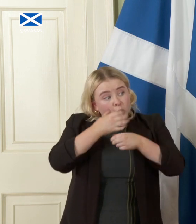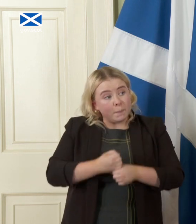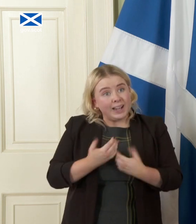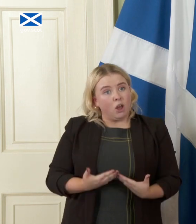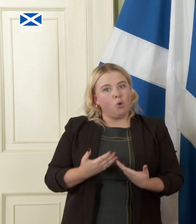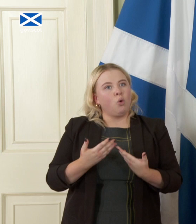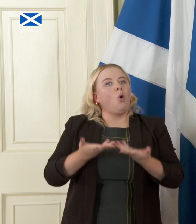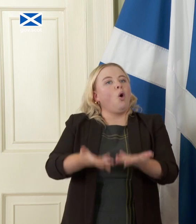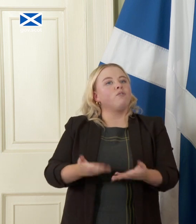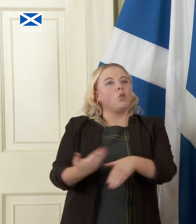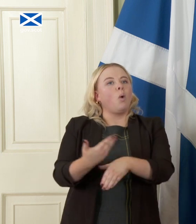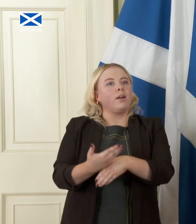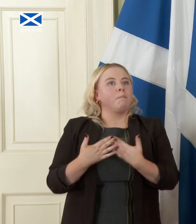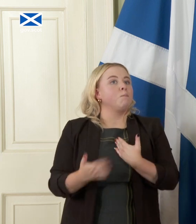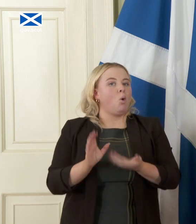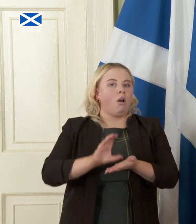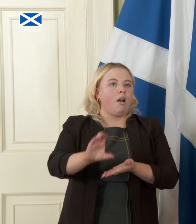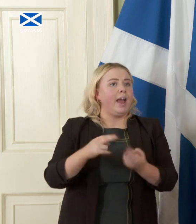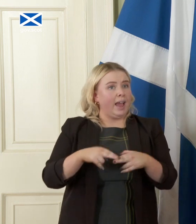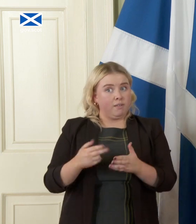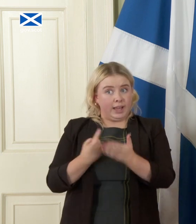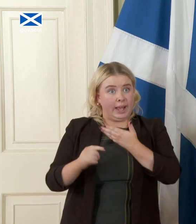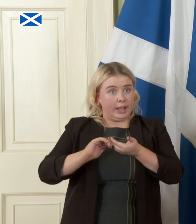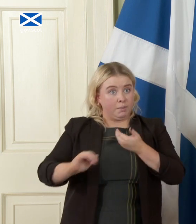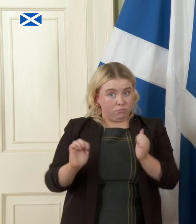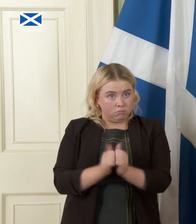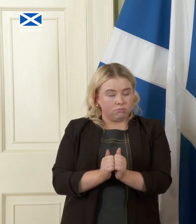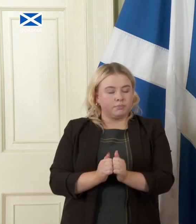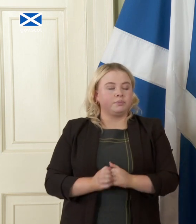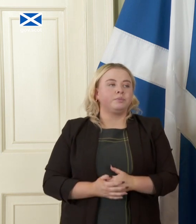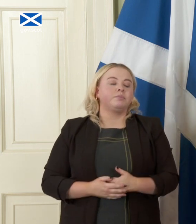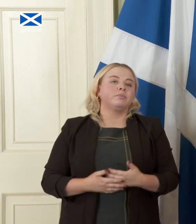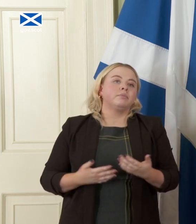workers more if you get independence well I mean obviously individual pay negotiations